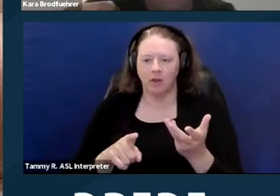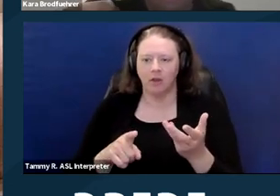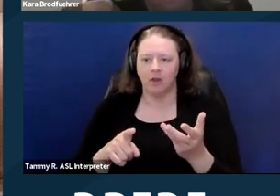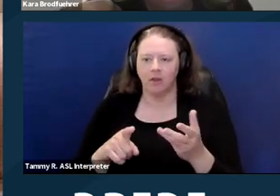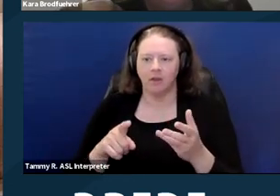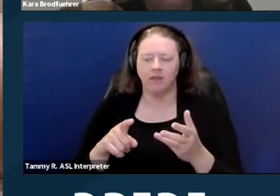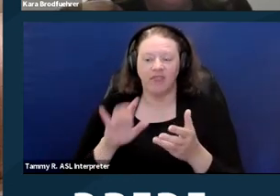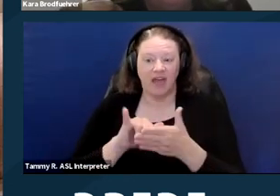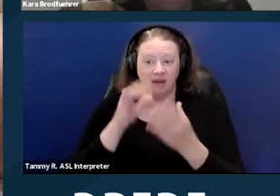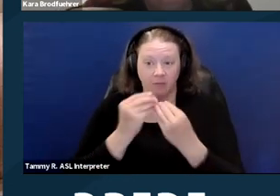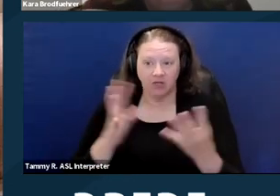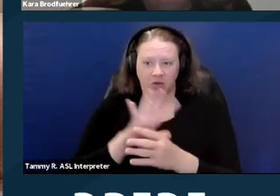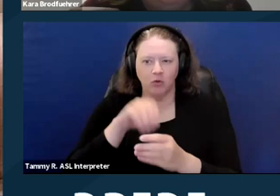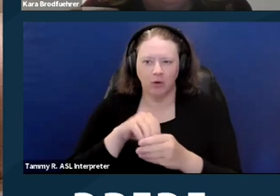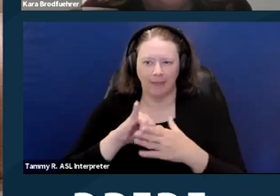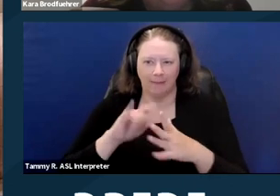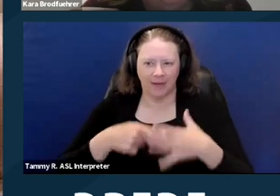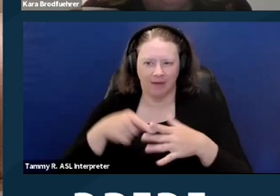that information is also there. Next slide.